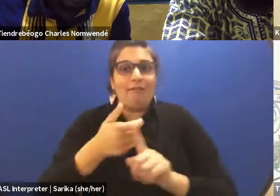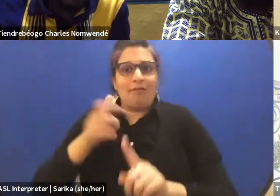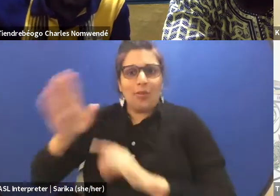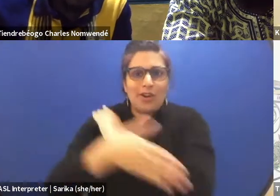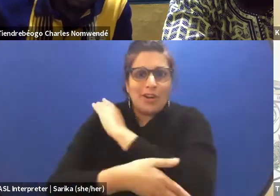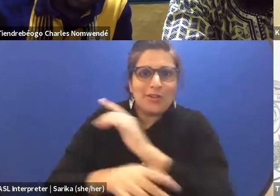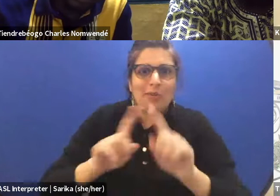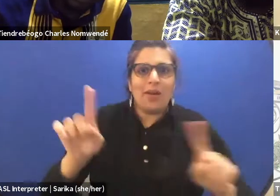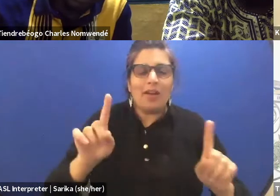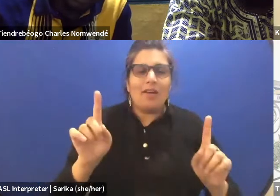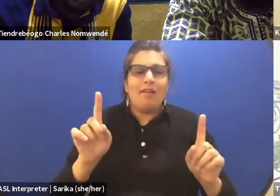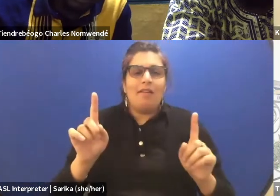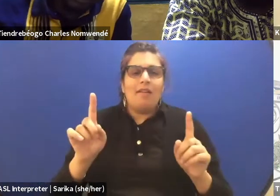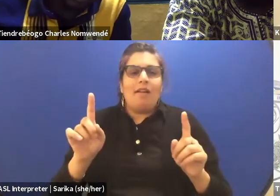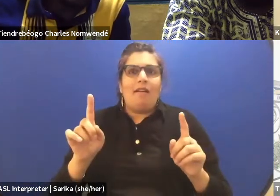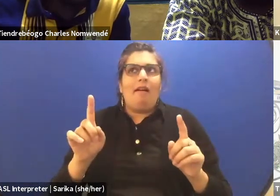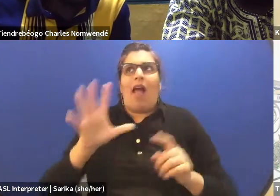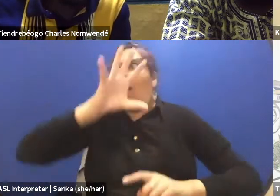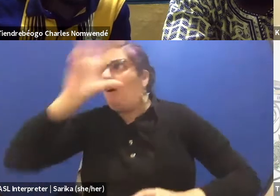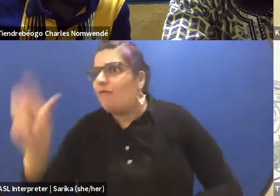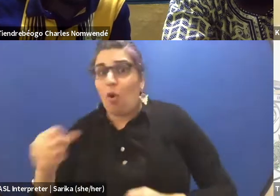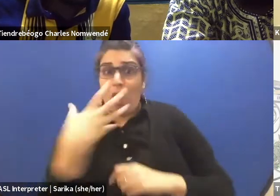Whether they are even in Africa or outside, they can actually learn